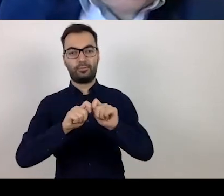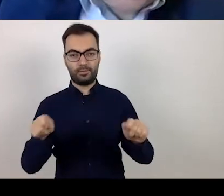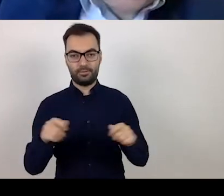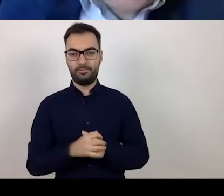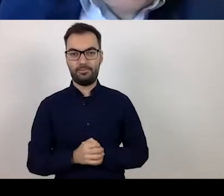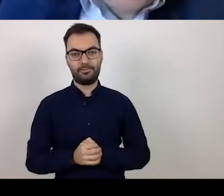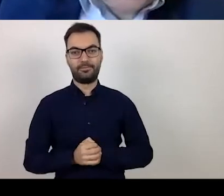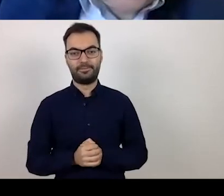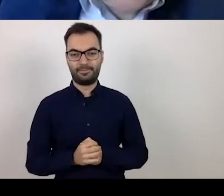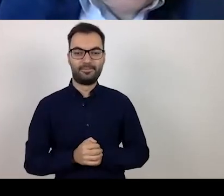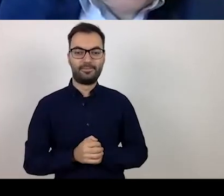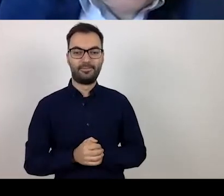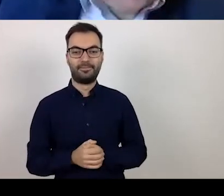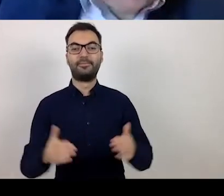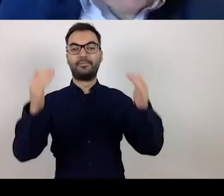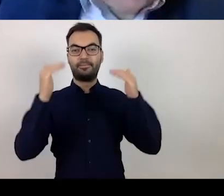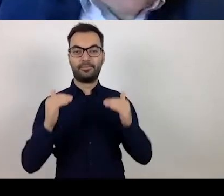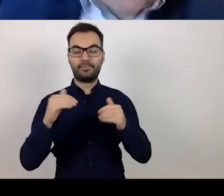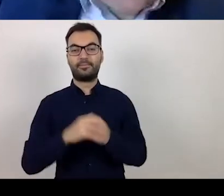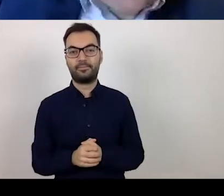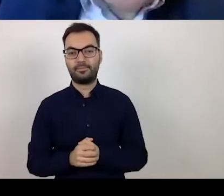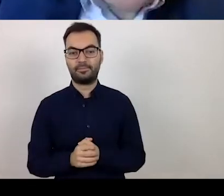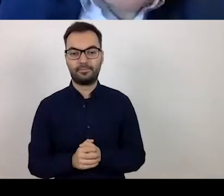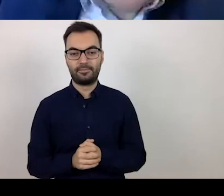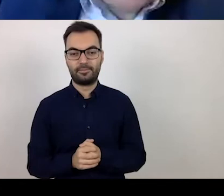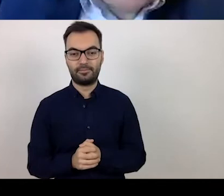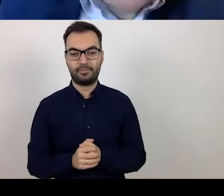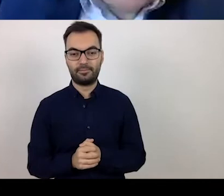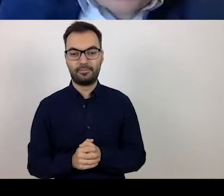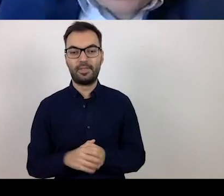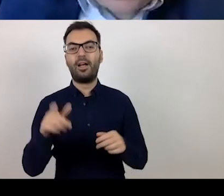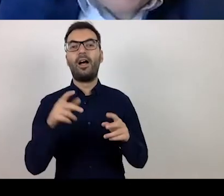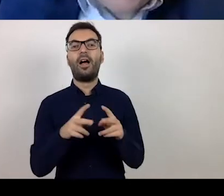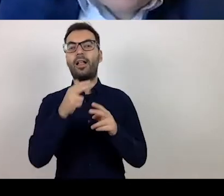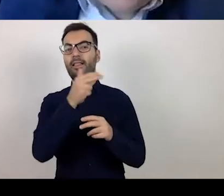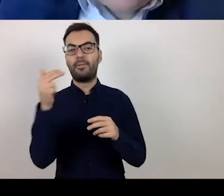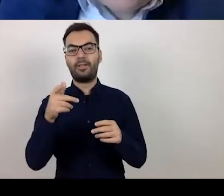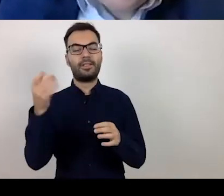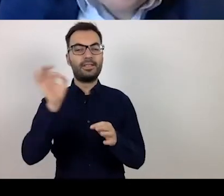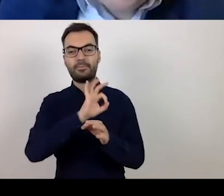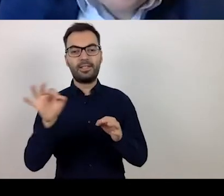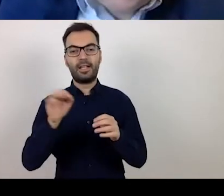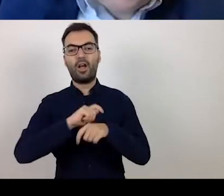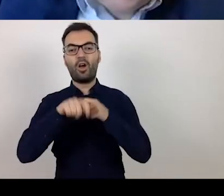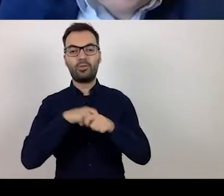Followed by the second block that covers special arrangements supporting implementation of the operational programmes